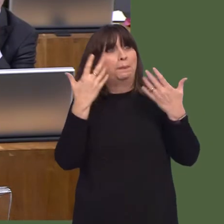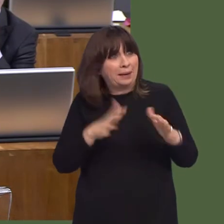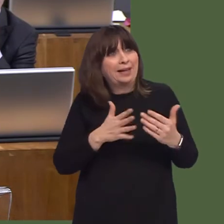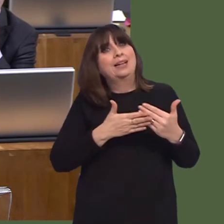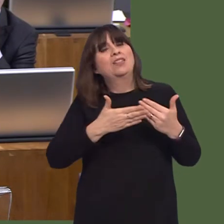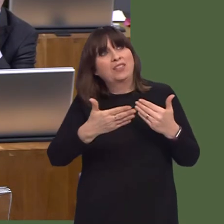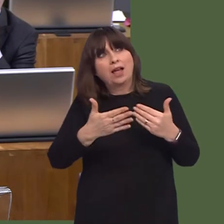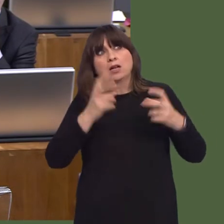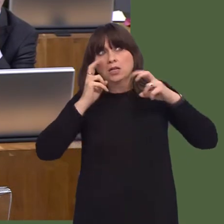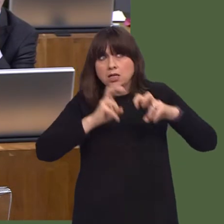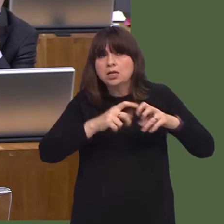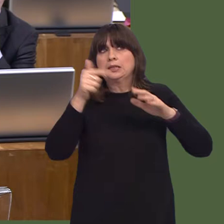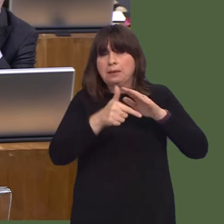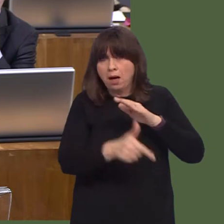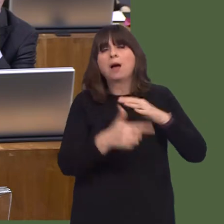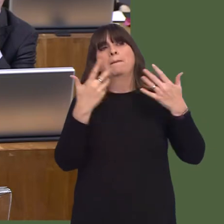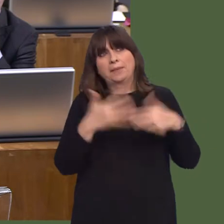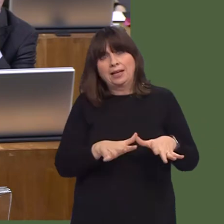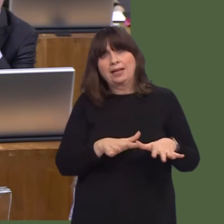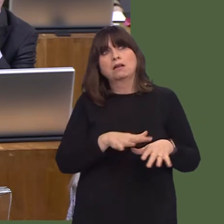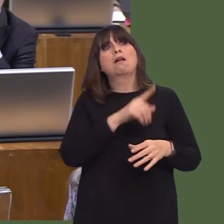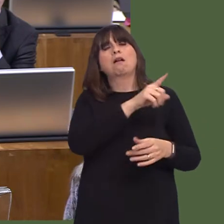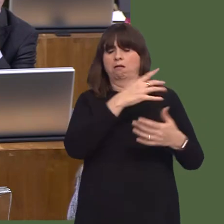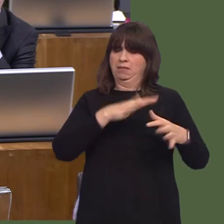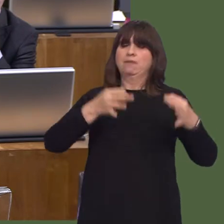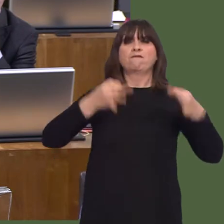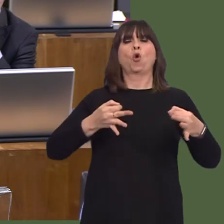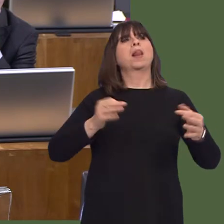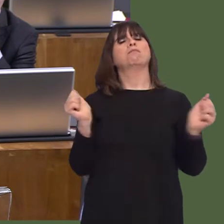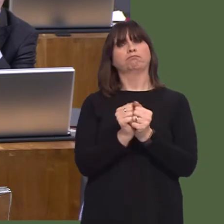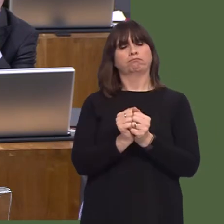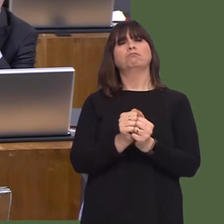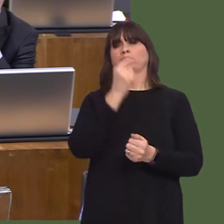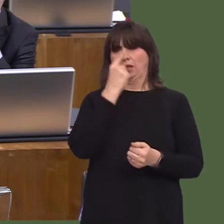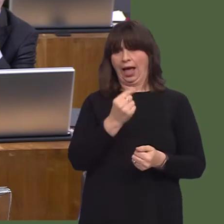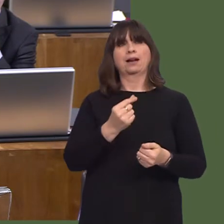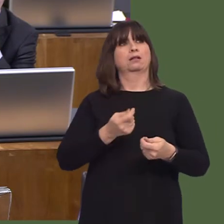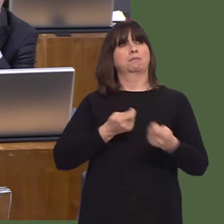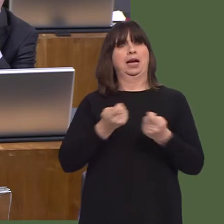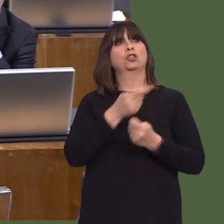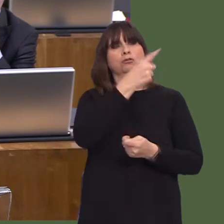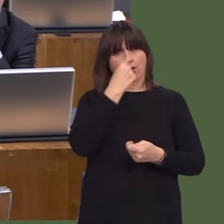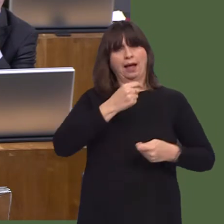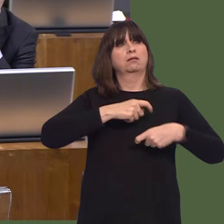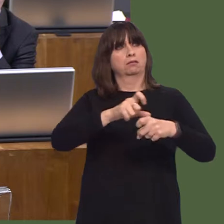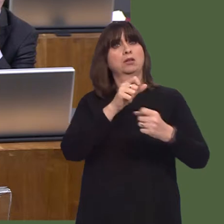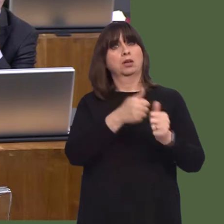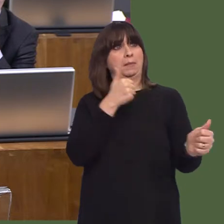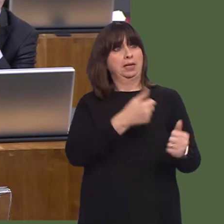If that is true, that is a really shocking situation and it's an emergency within our